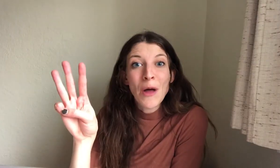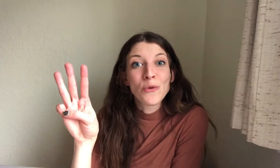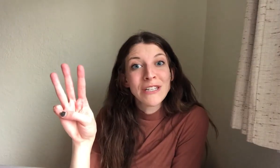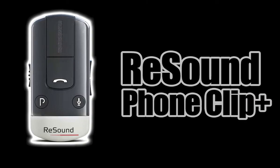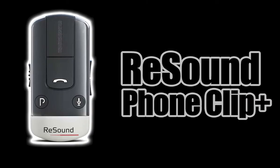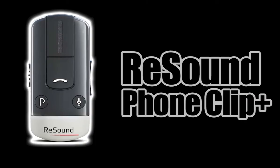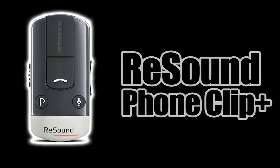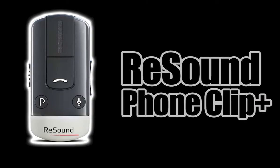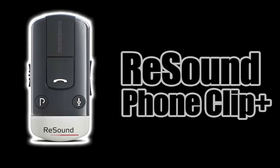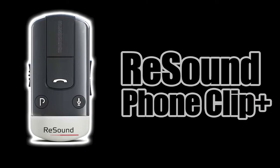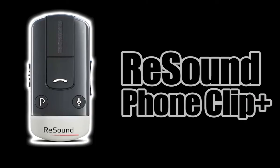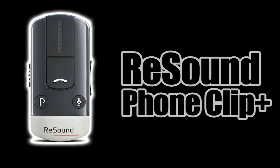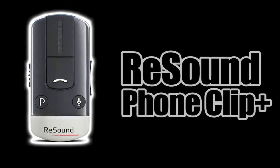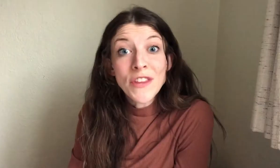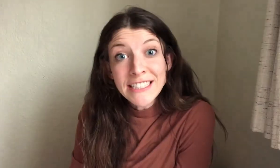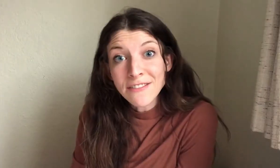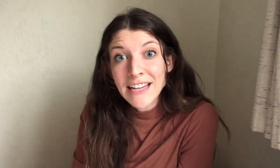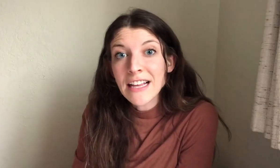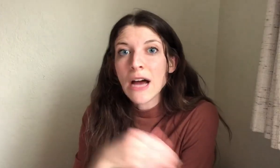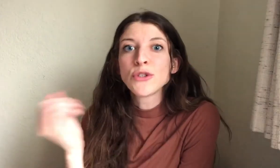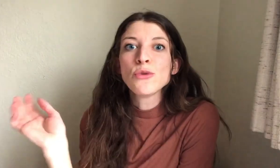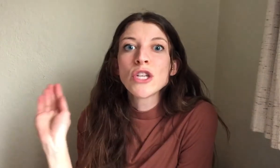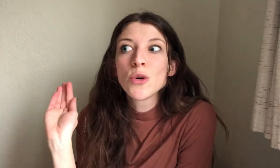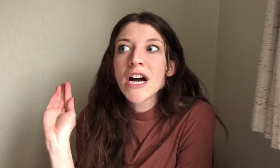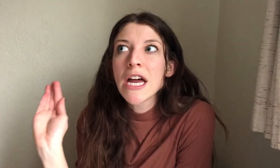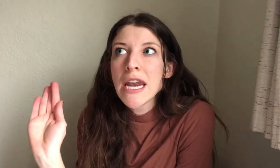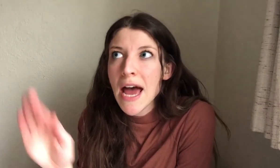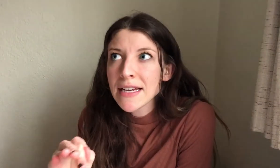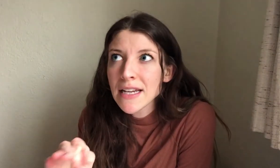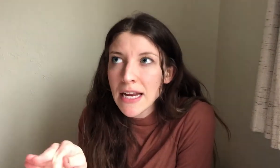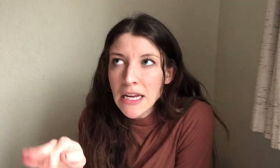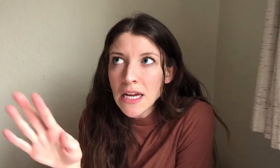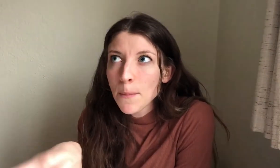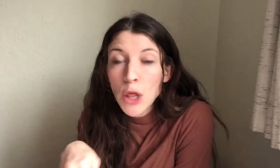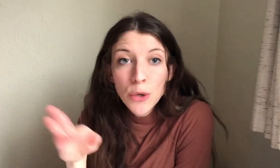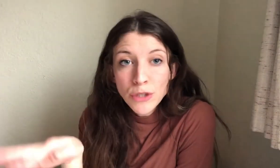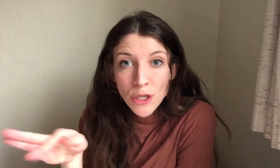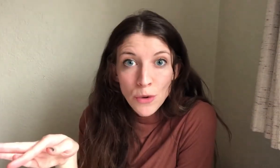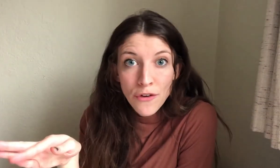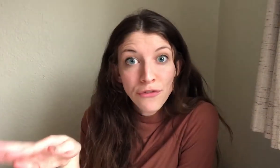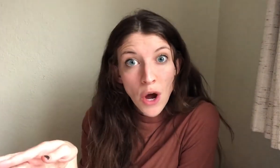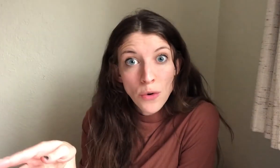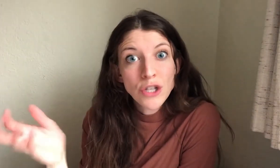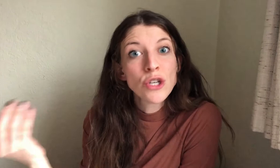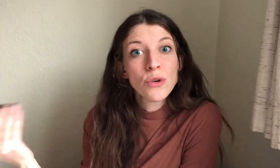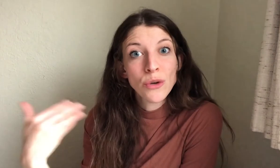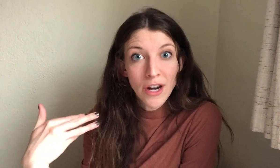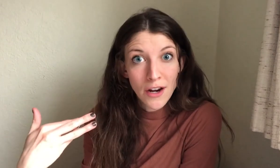the ReSound Phone Clip plus, so this device allows you to connect any Bluetooth phone to your hearing